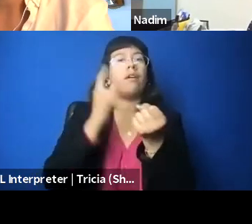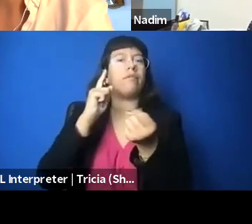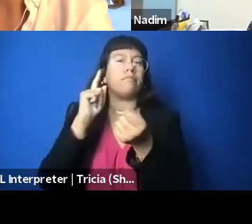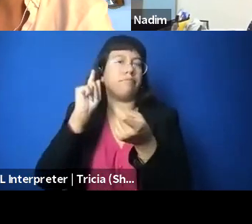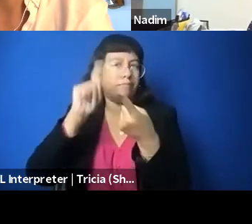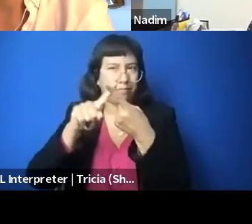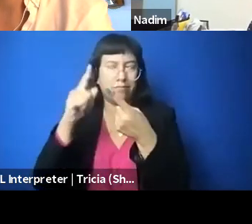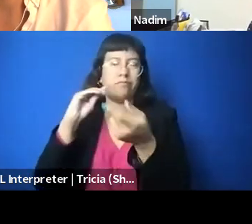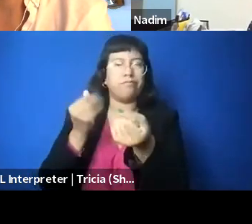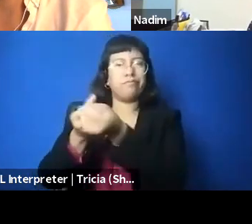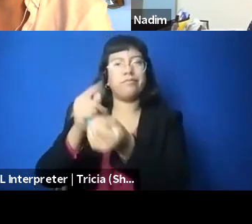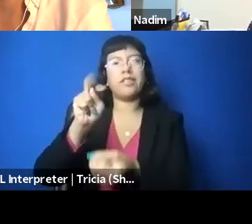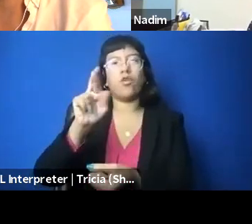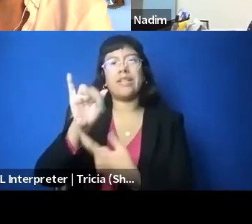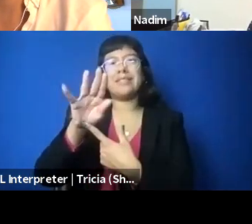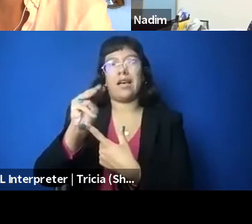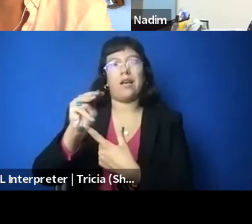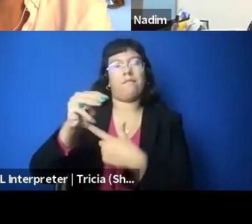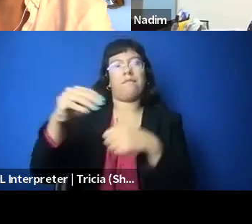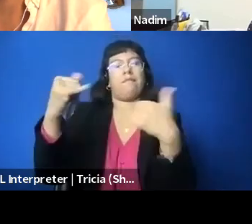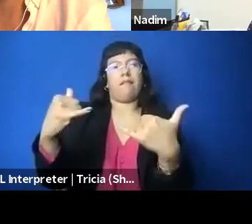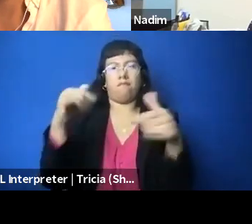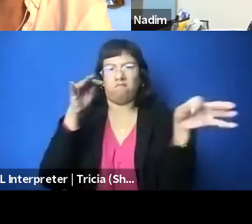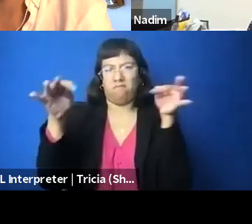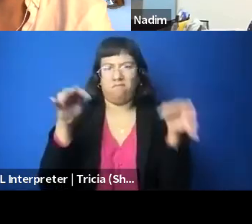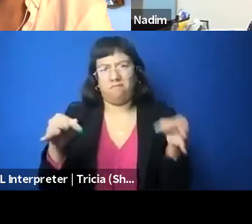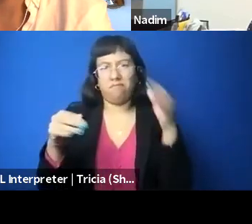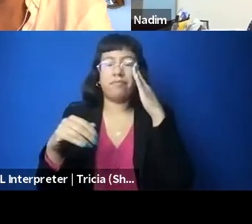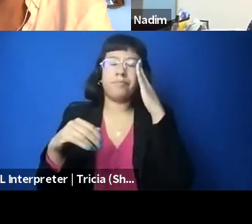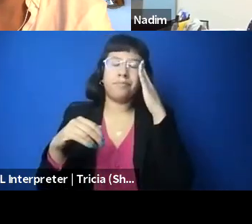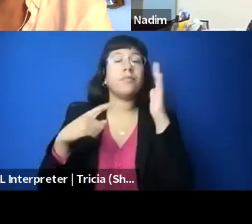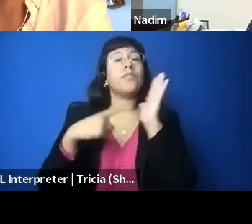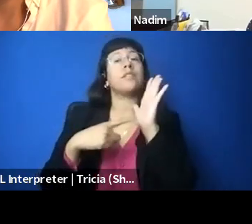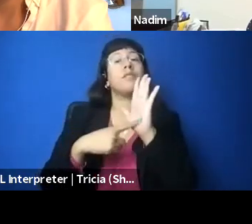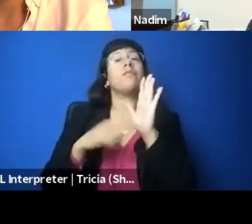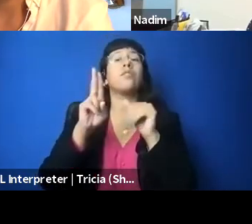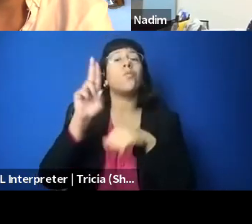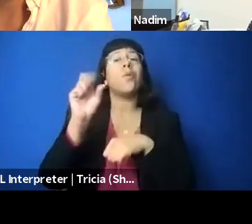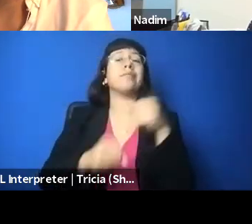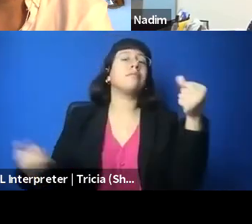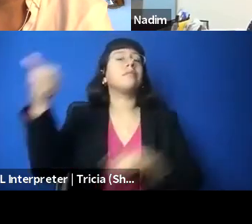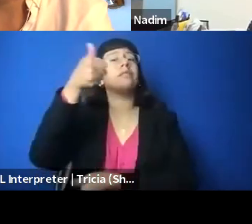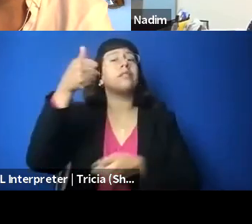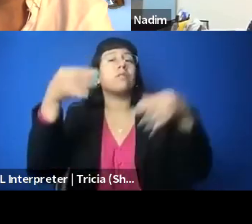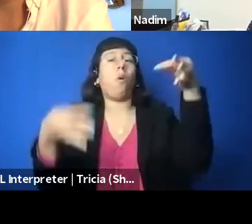which, as it currently stands after the United Supreme Court addressed a constitutional challenge